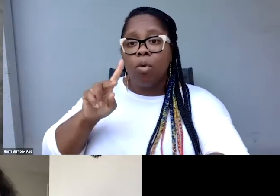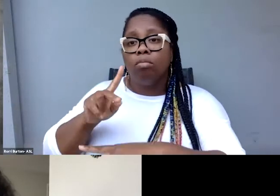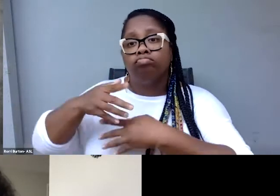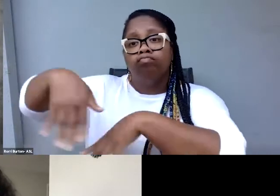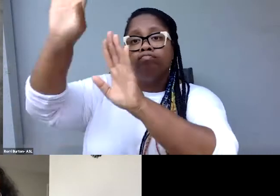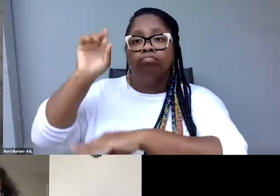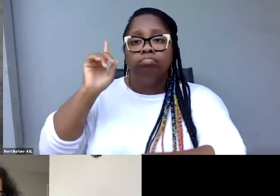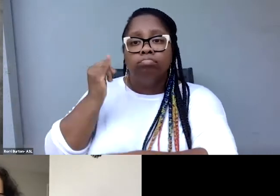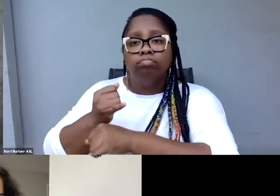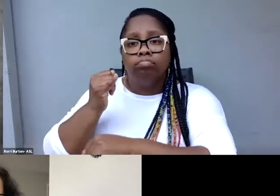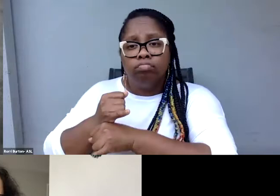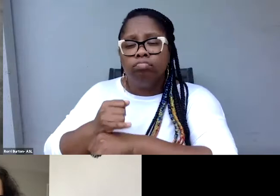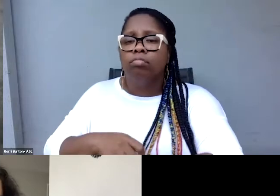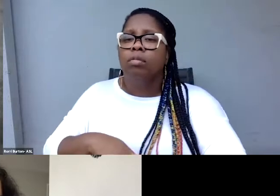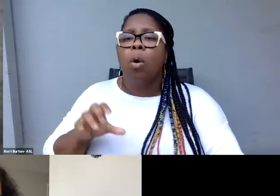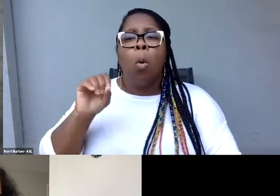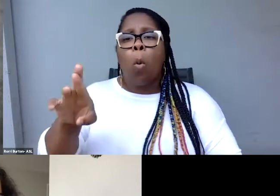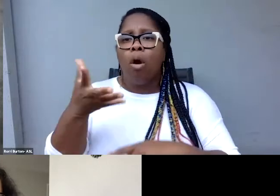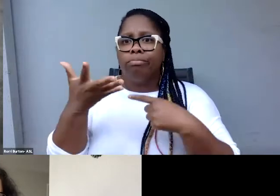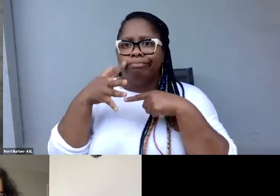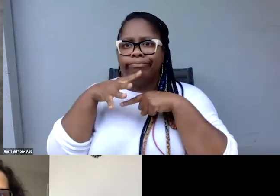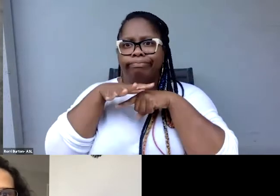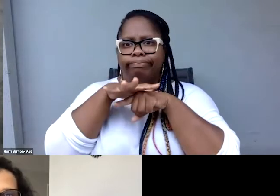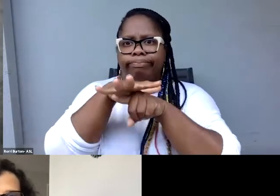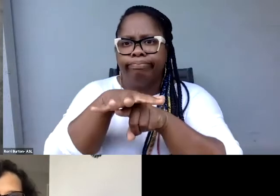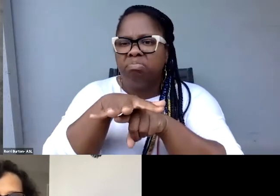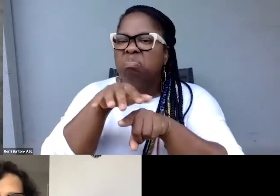or mainstreamed and not allowed to use ASL,